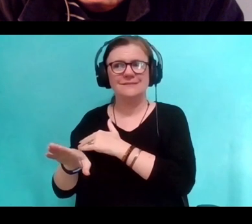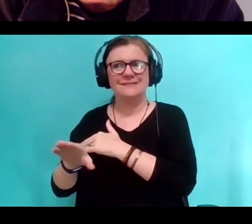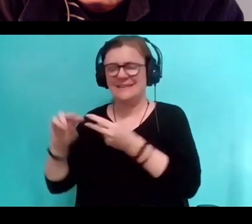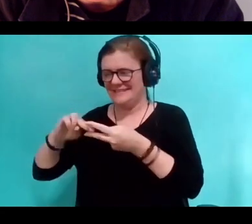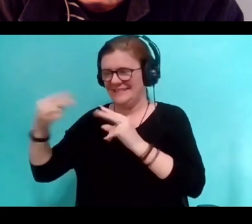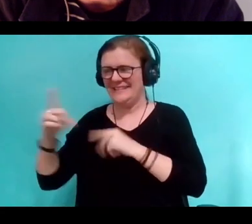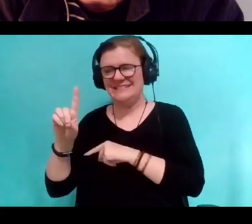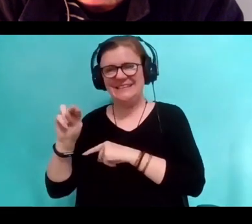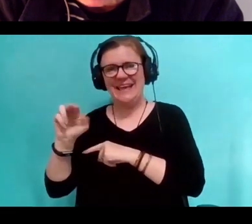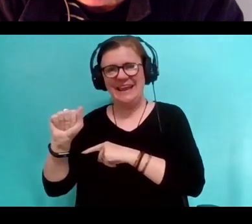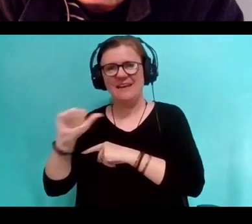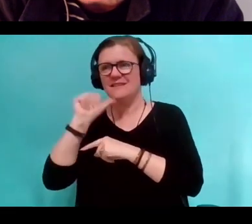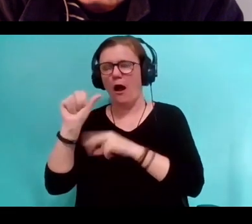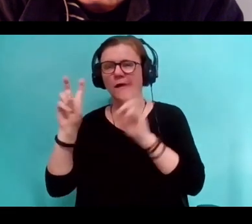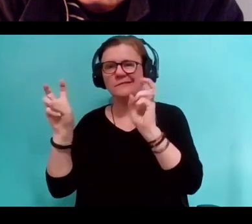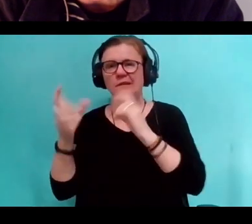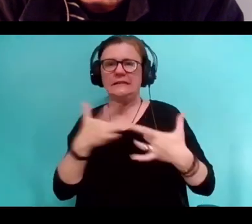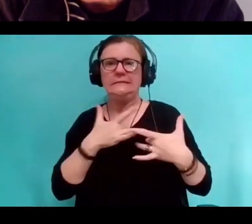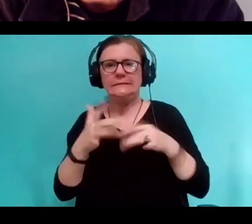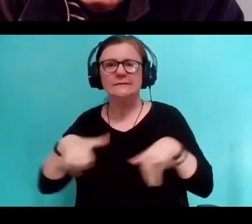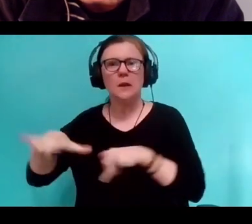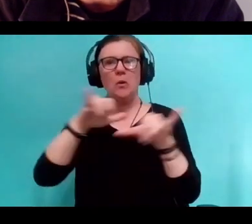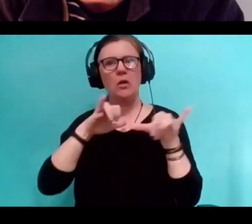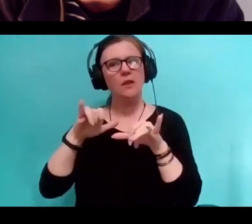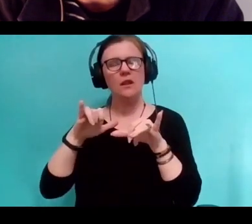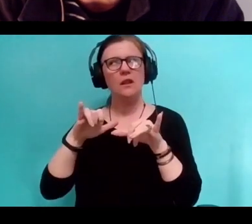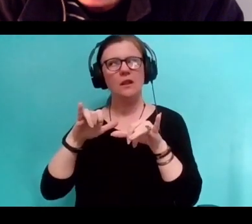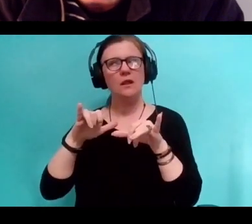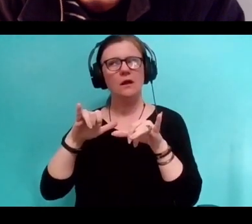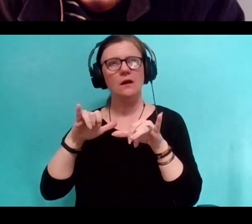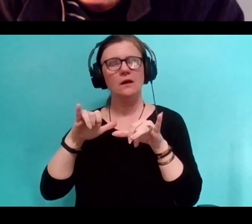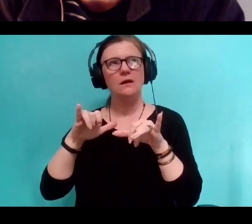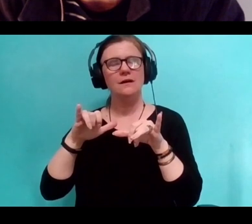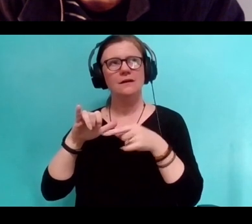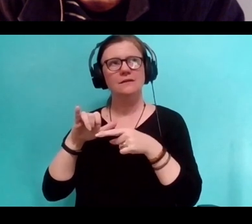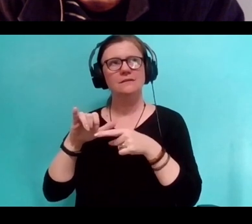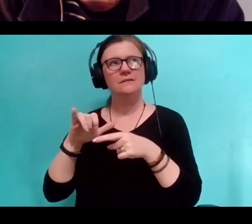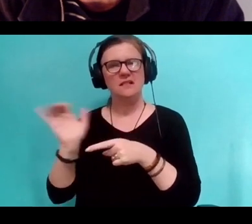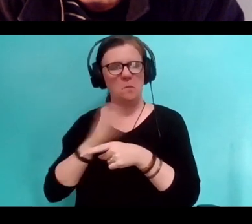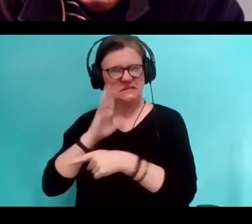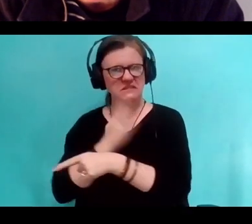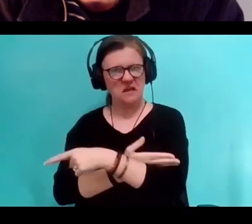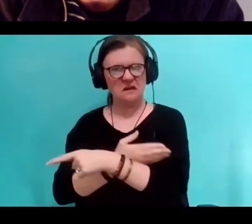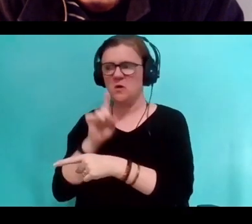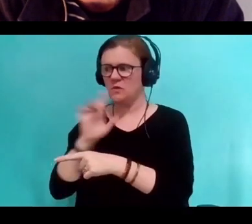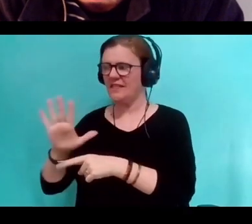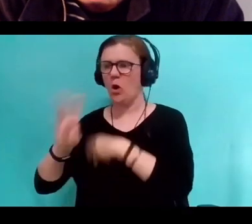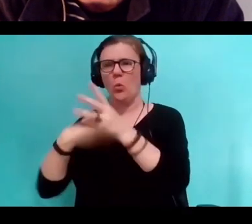this gives you a particularly, like it gives you an, a typical view of the world.